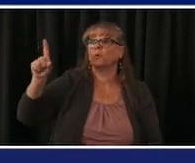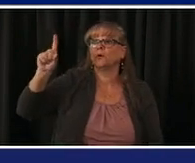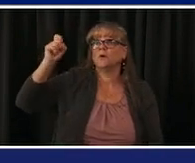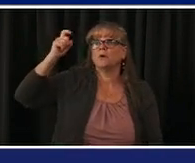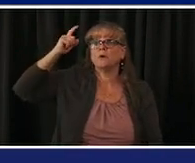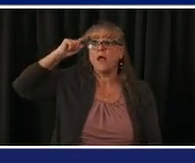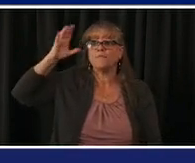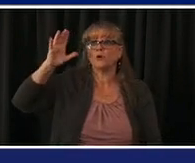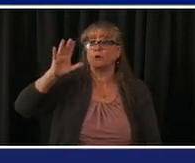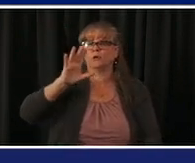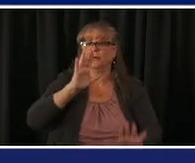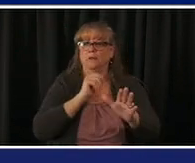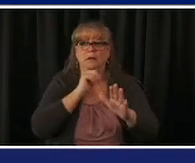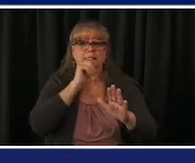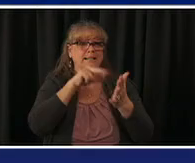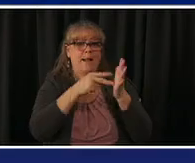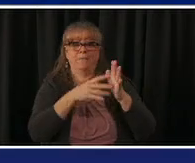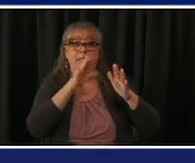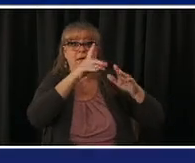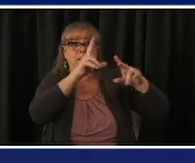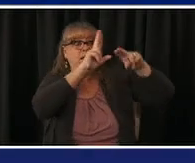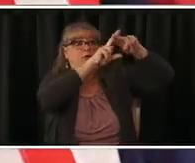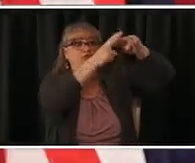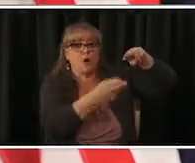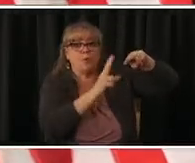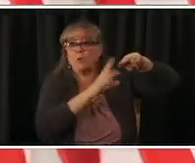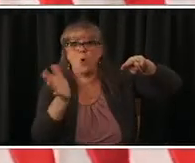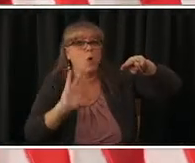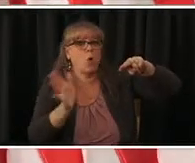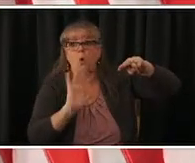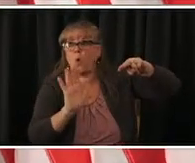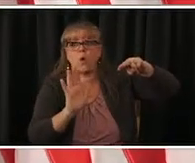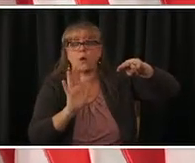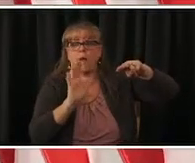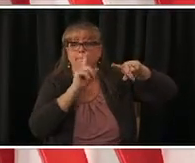feds it means that we don't yet know the number for those other weeks we have the estimate we know